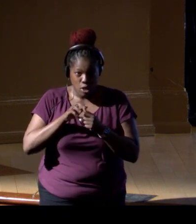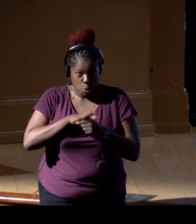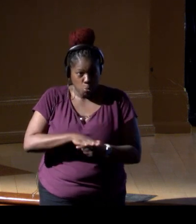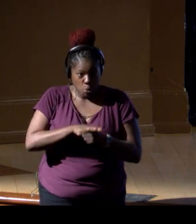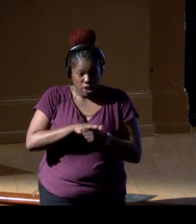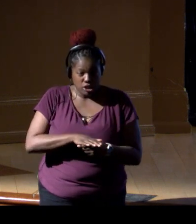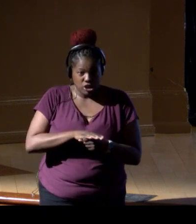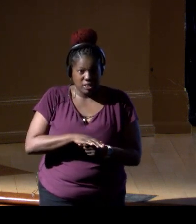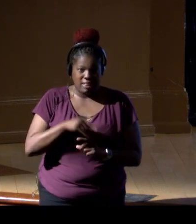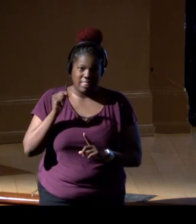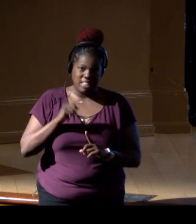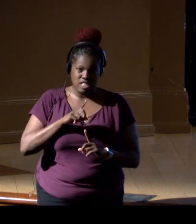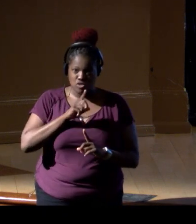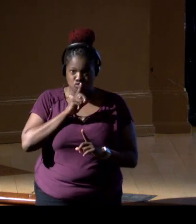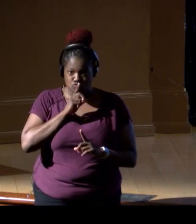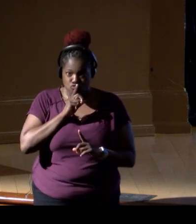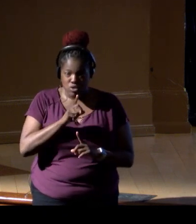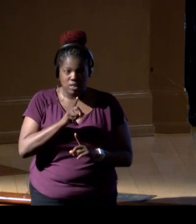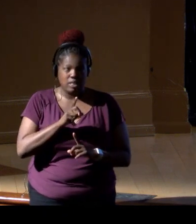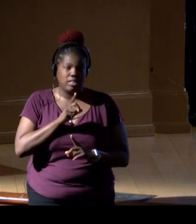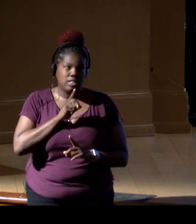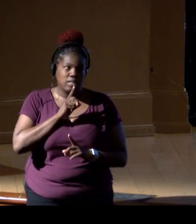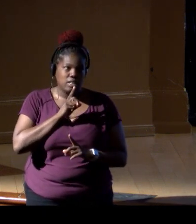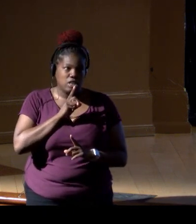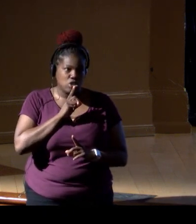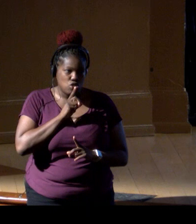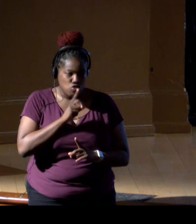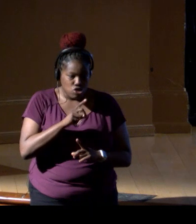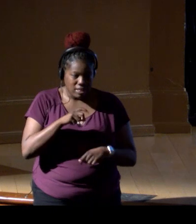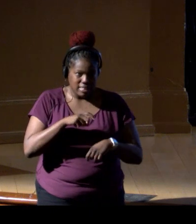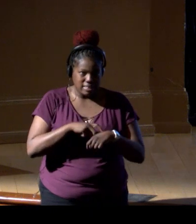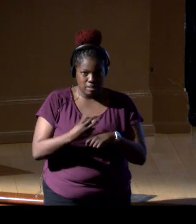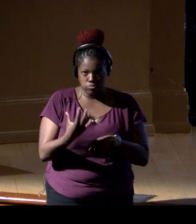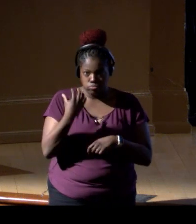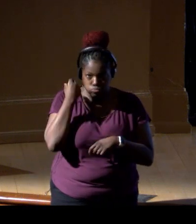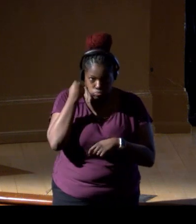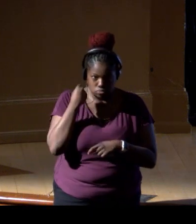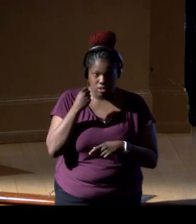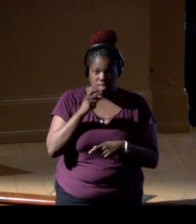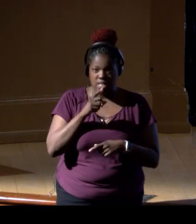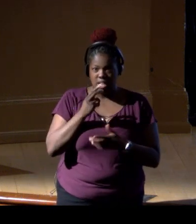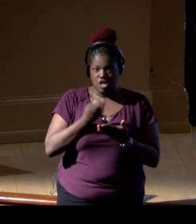So this is very, very consuming, time-consuming, very resource intensive.